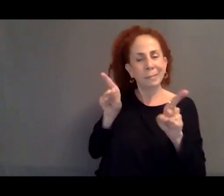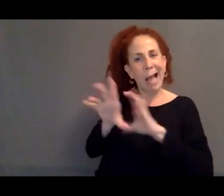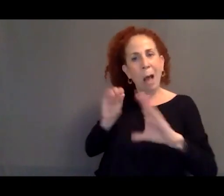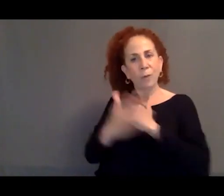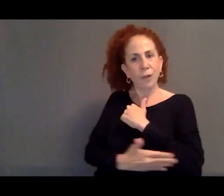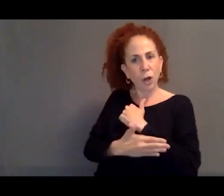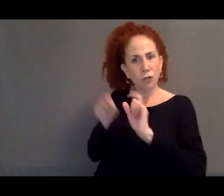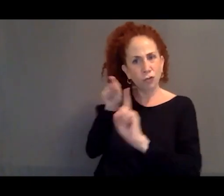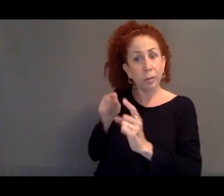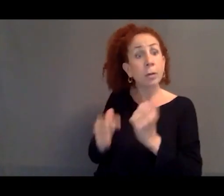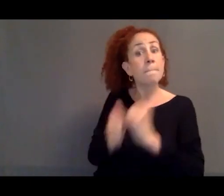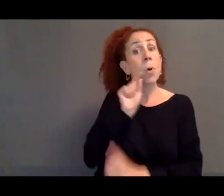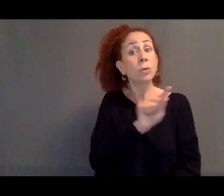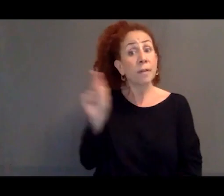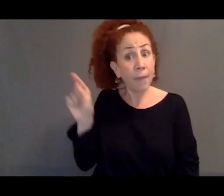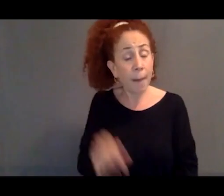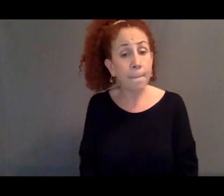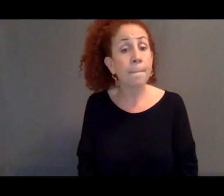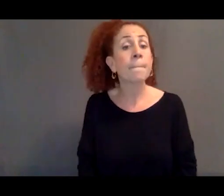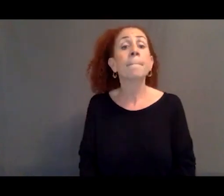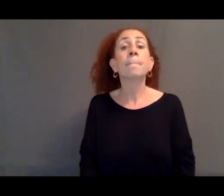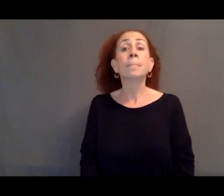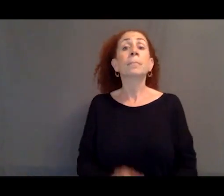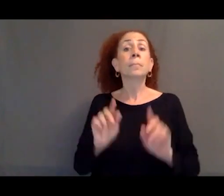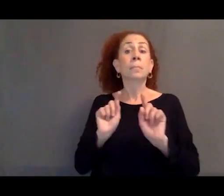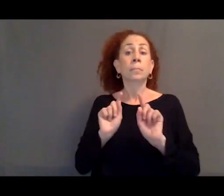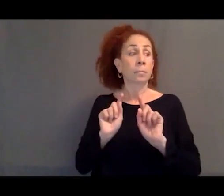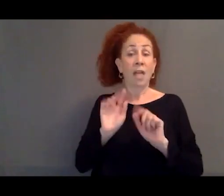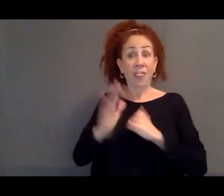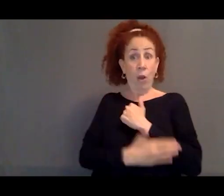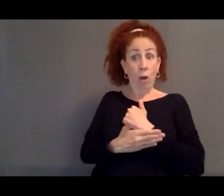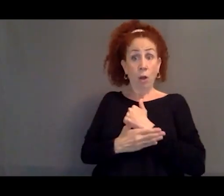are being displaced into an immediately bordering country,